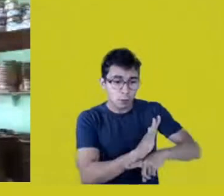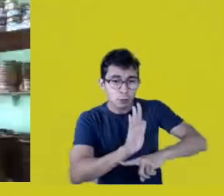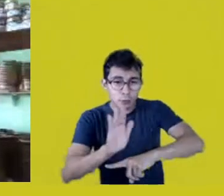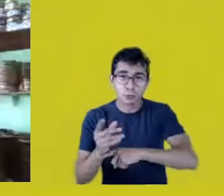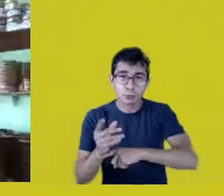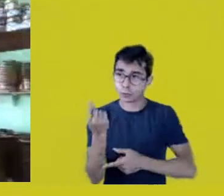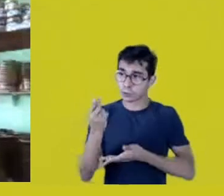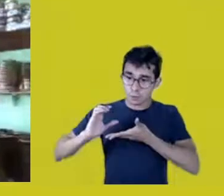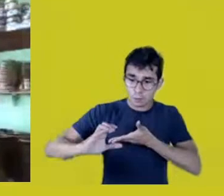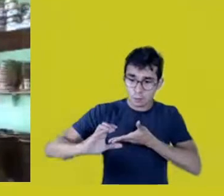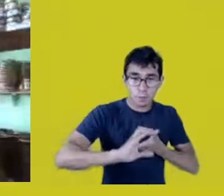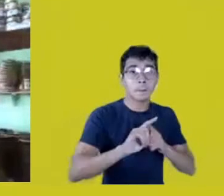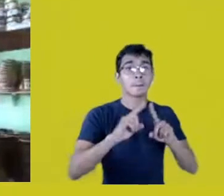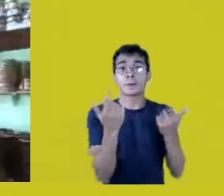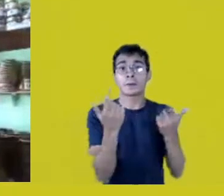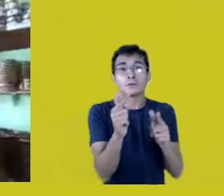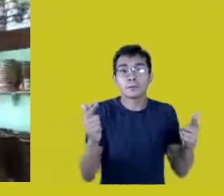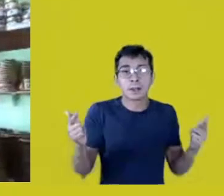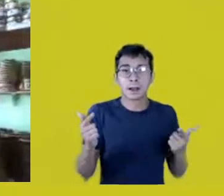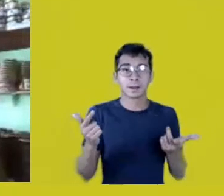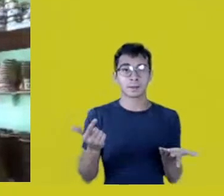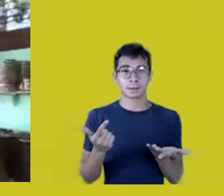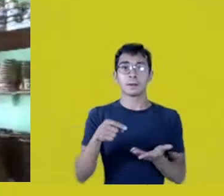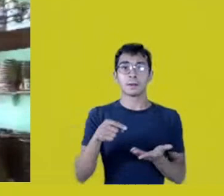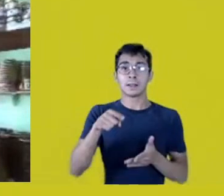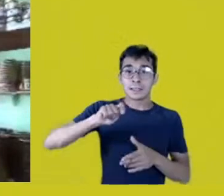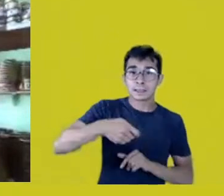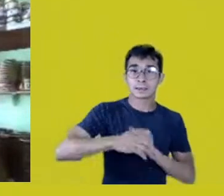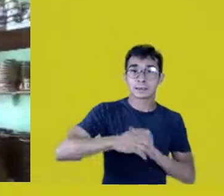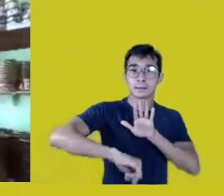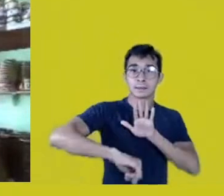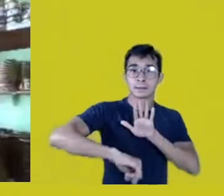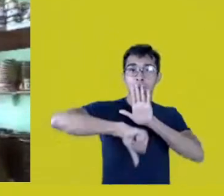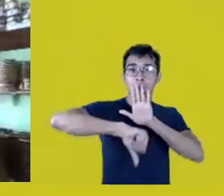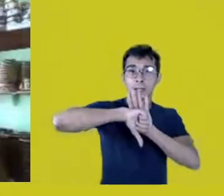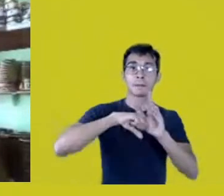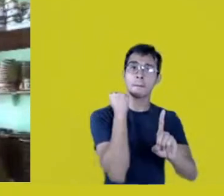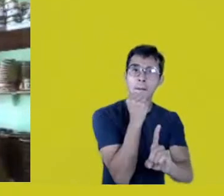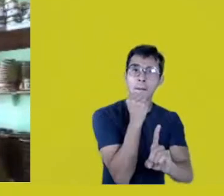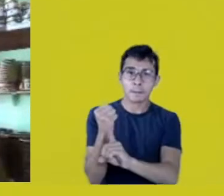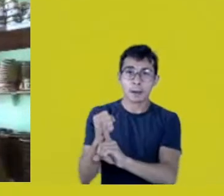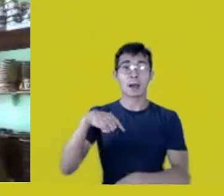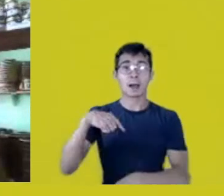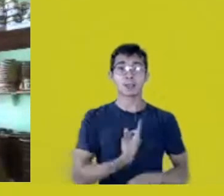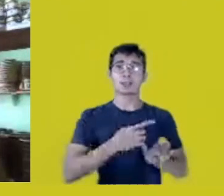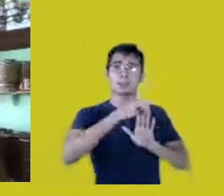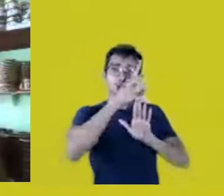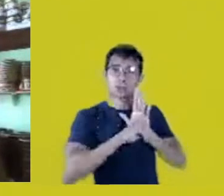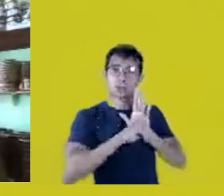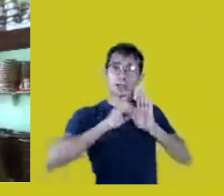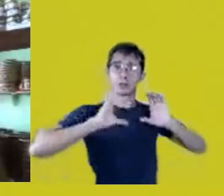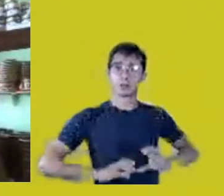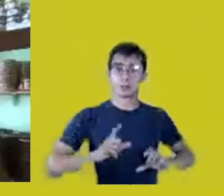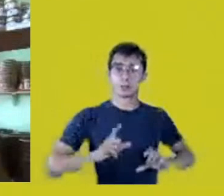is criminal, is genocidal, is denying us our rights as citizens!